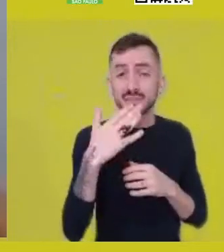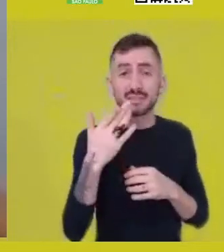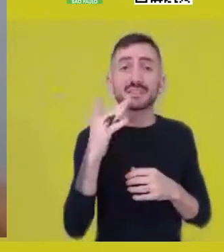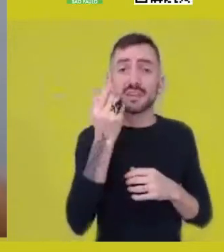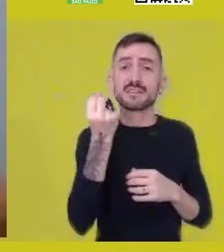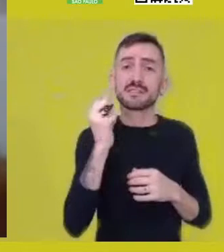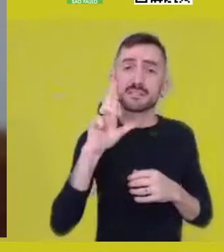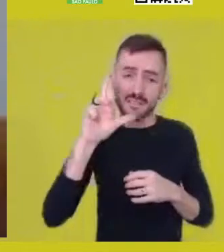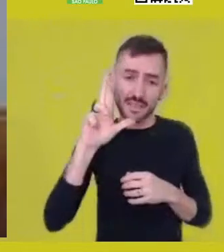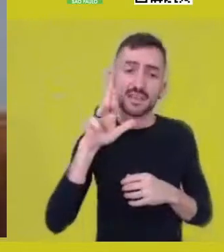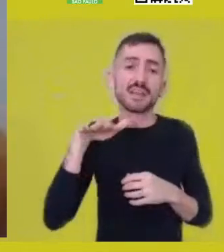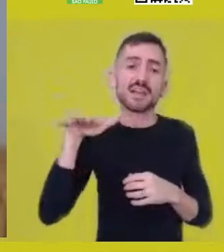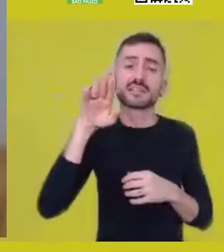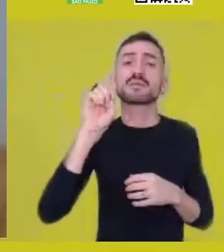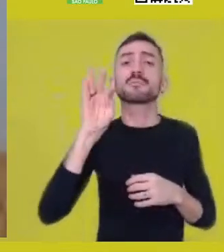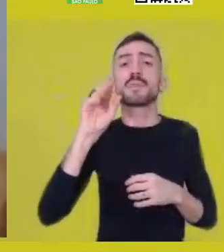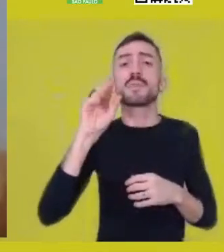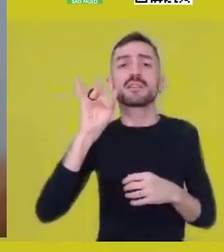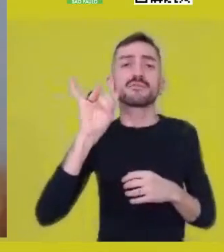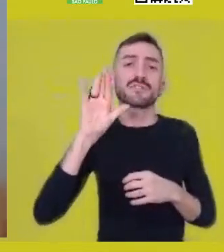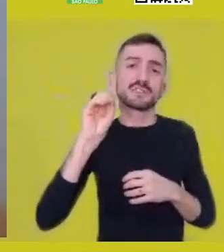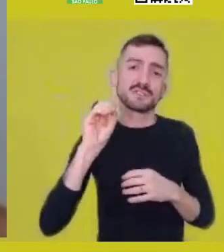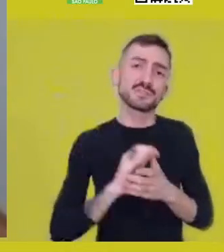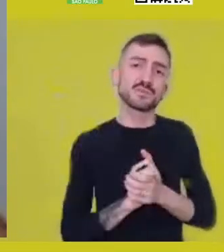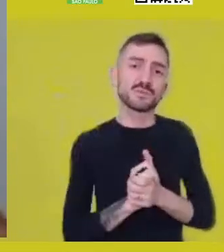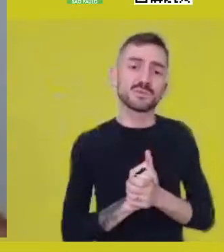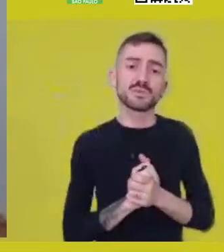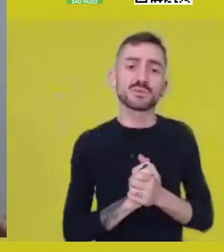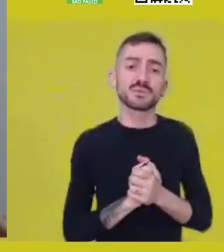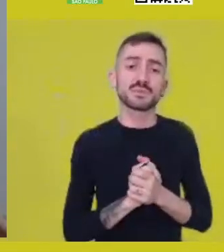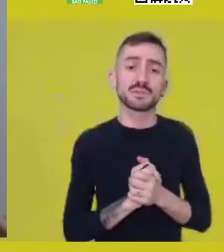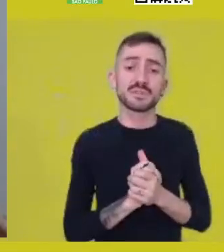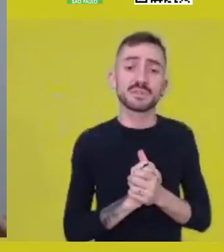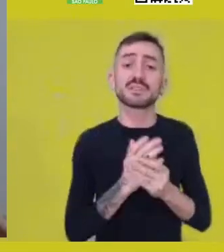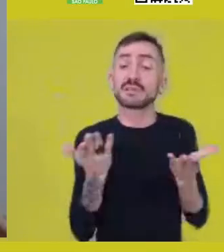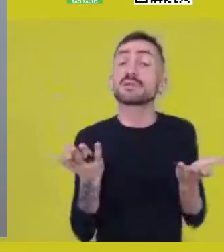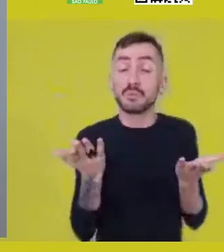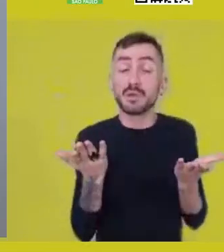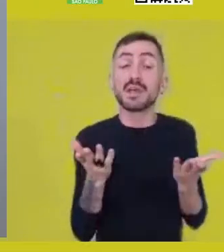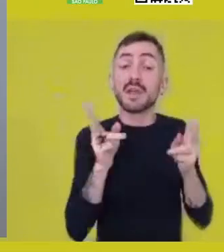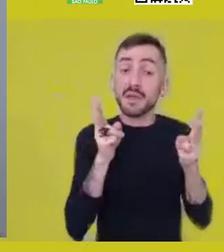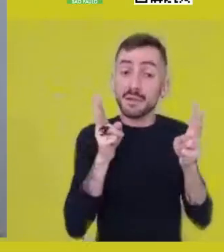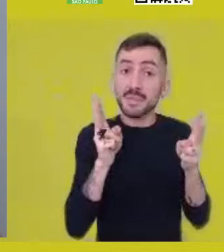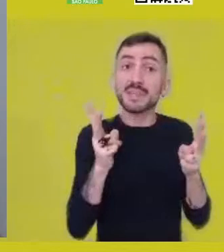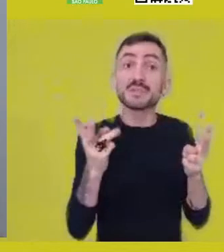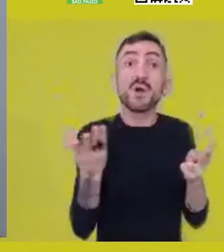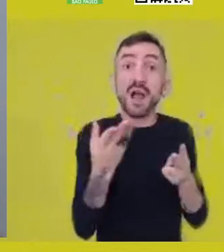Let alone a metaphysical place! What we have comes from physical experience.